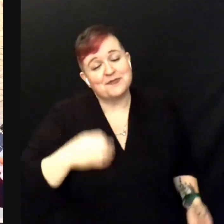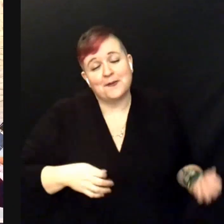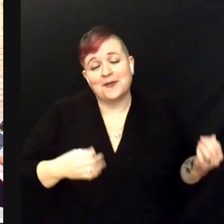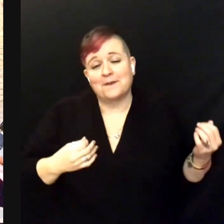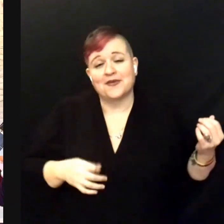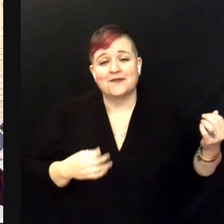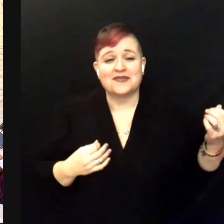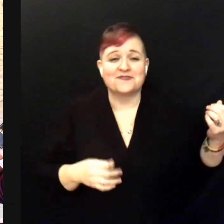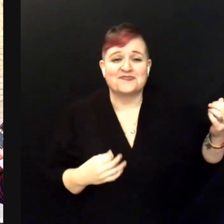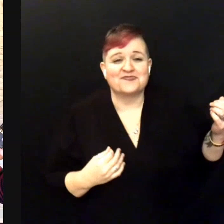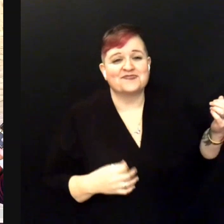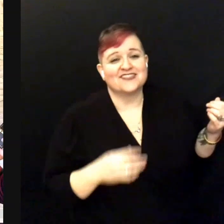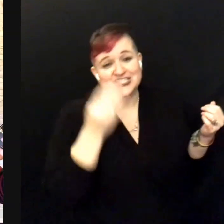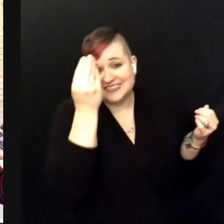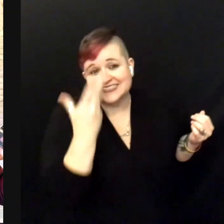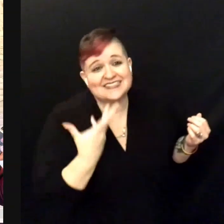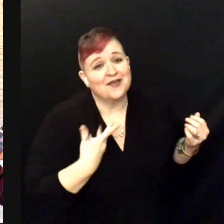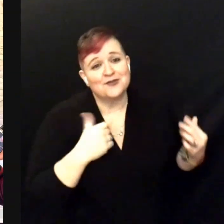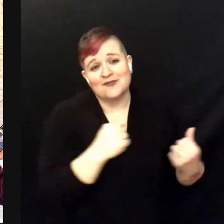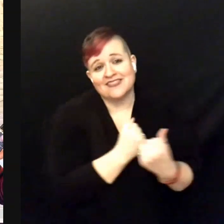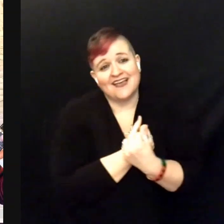Just say you love me too